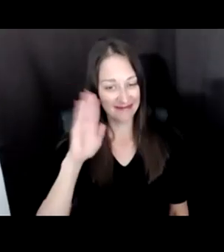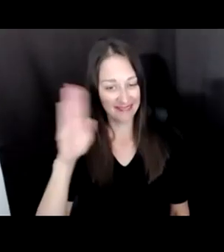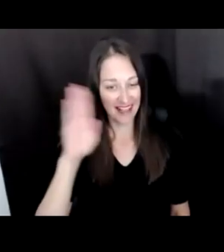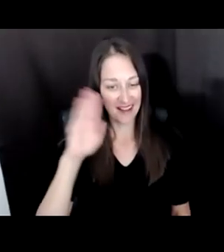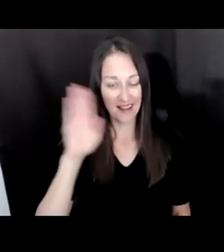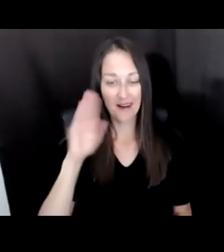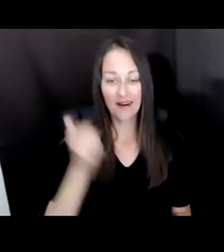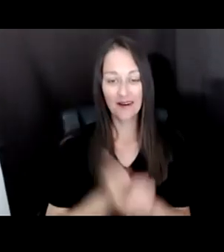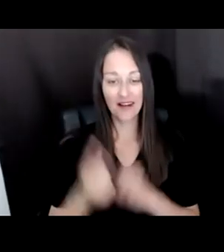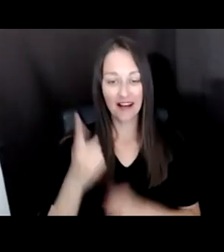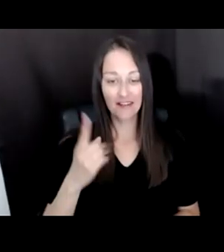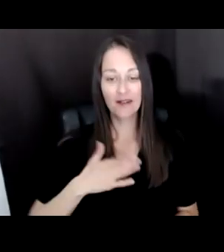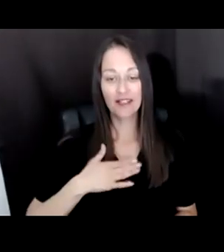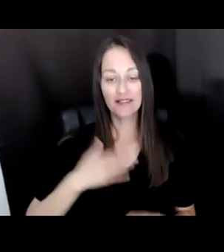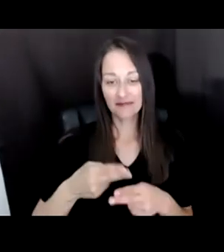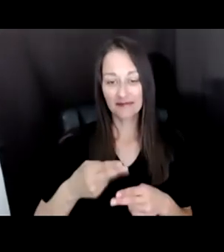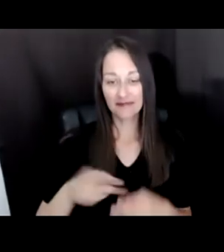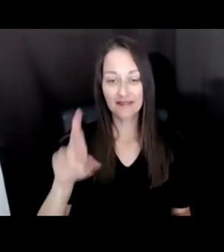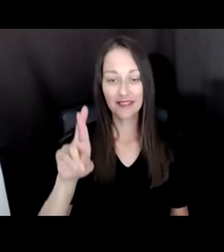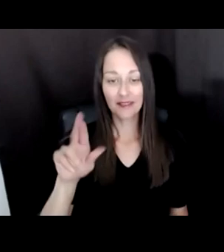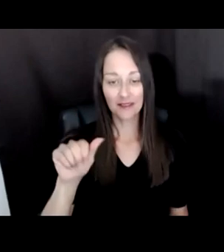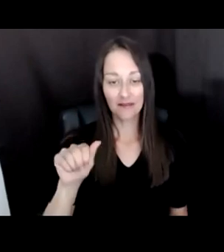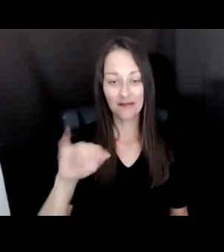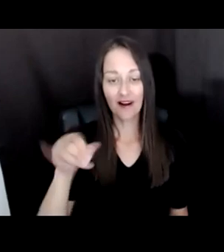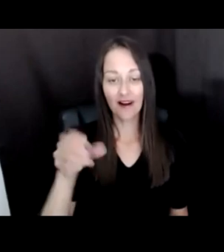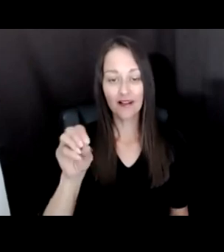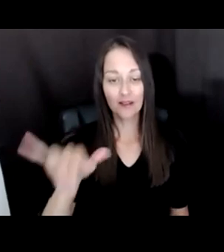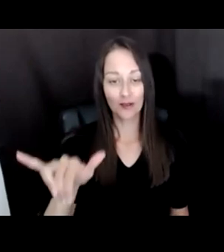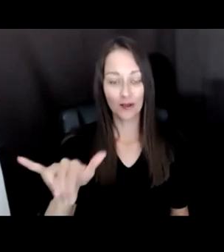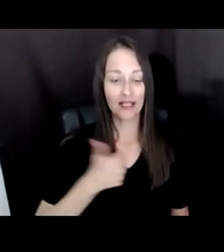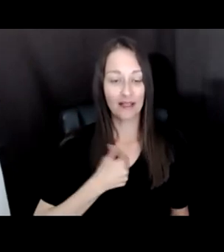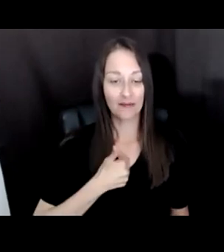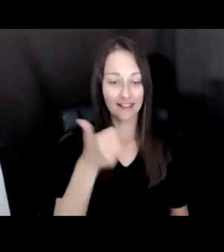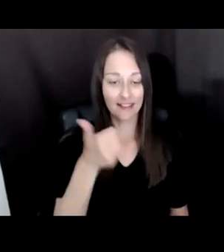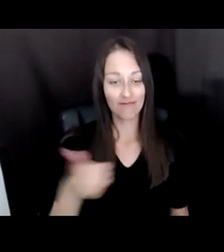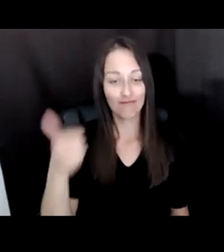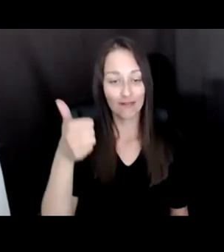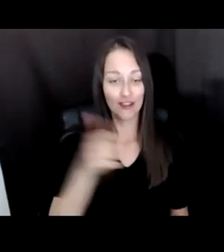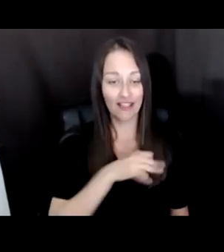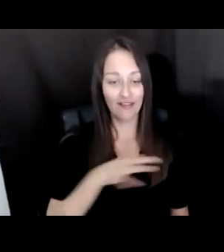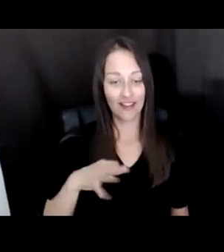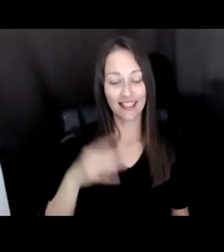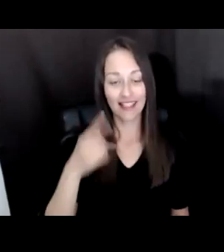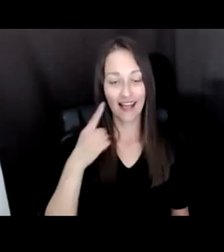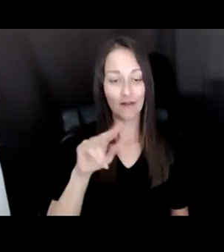MY NAME IS RA JOY. I SERVE AS A CHIEF OF STAFF AT THE NATIONAL ENDOWMENT FOR THE ARTS AND I'M